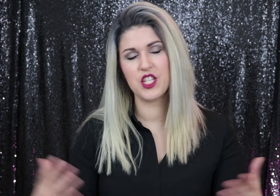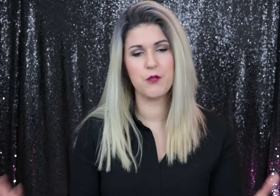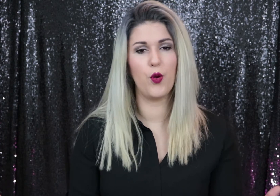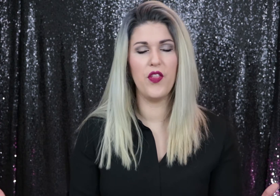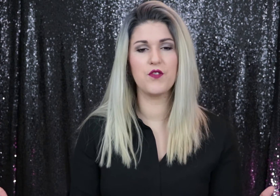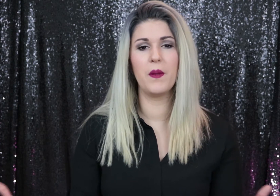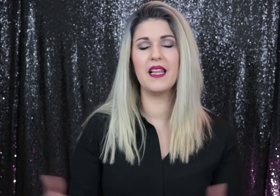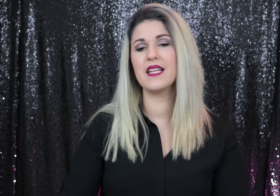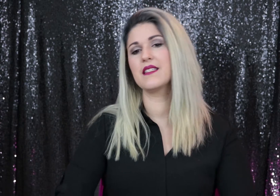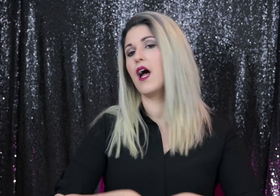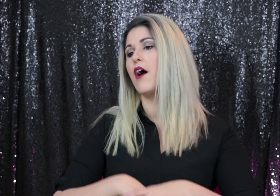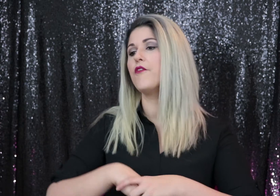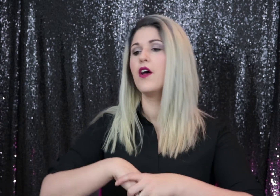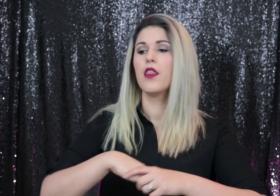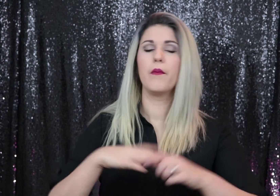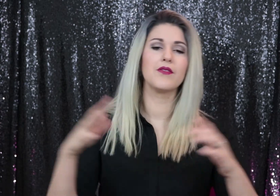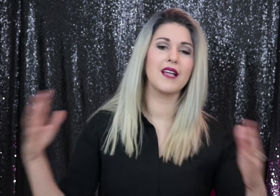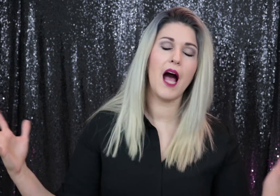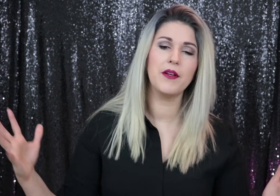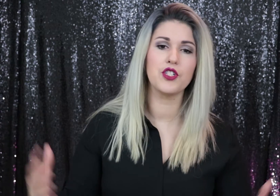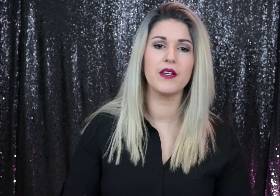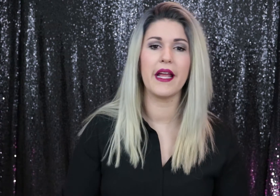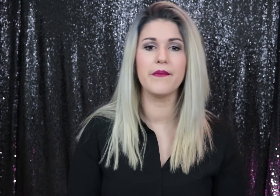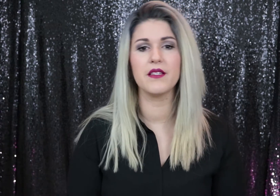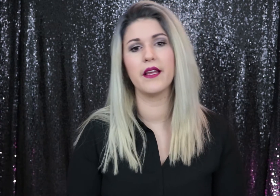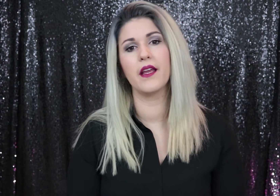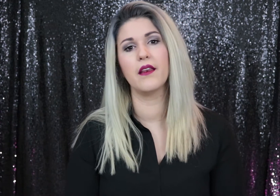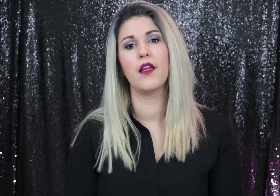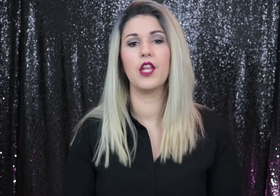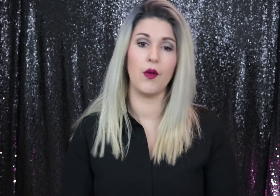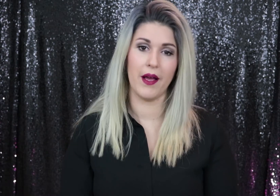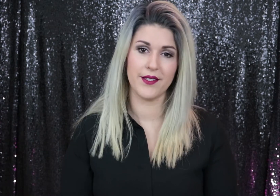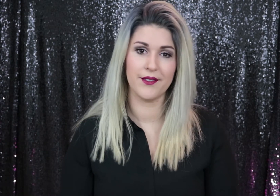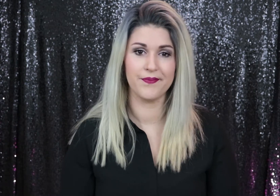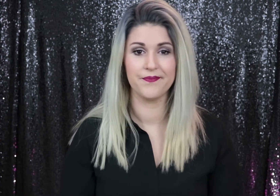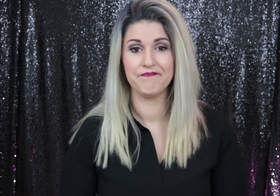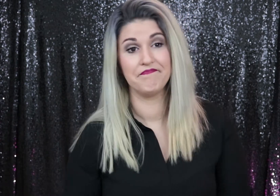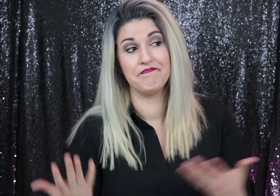I just pulled this from a list of the most common street names in the u s so